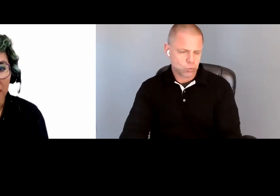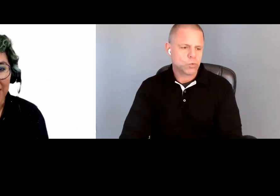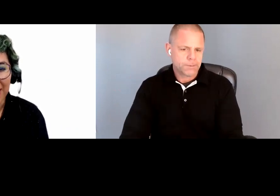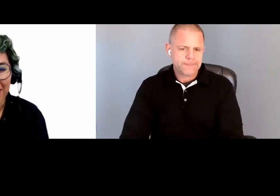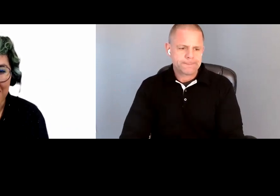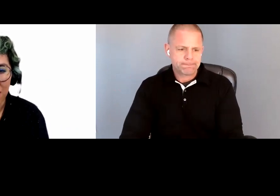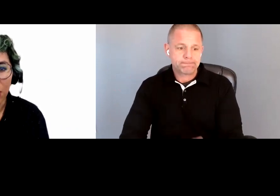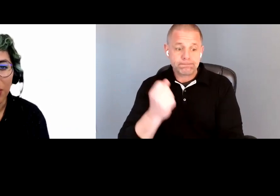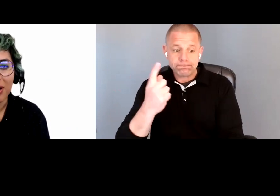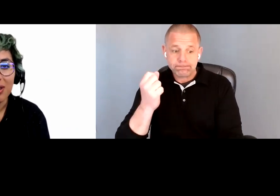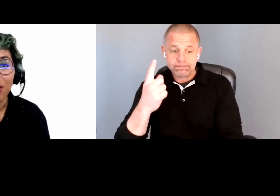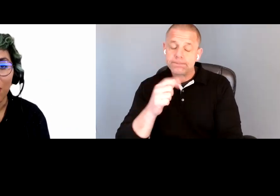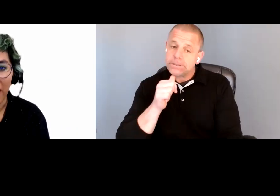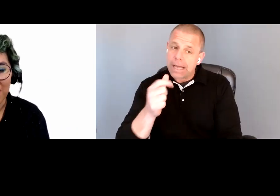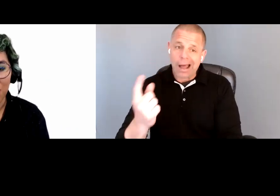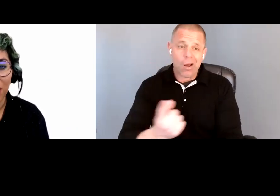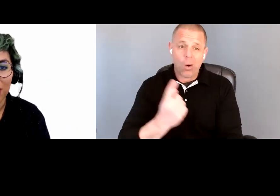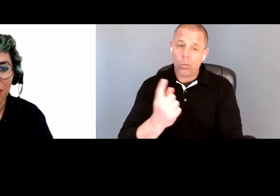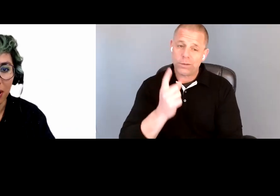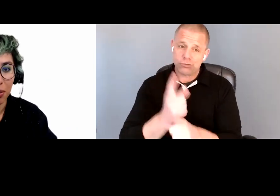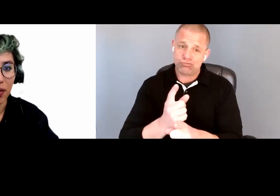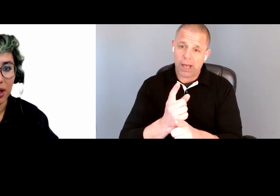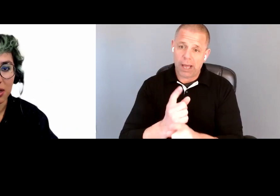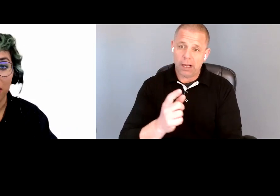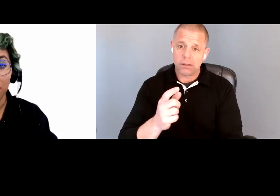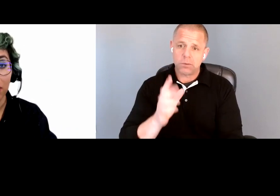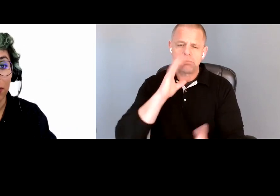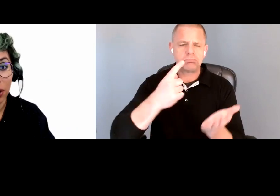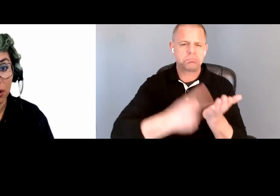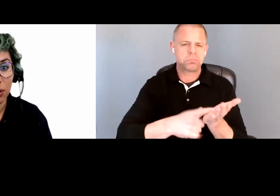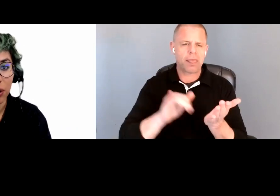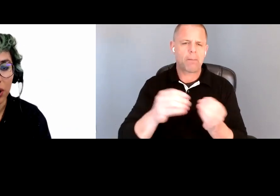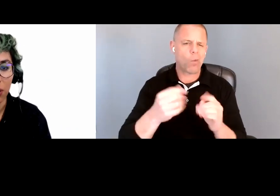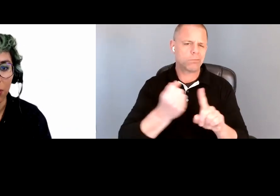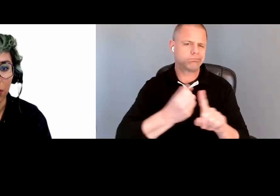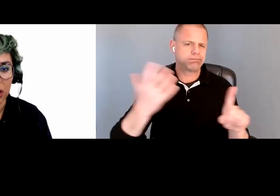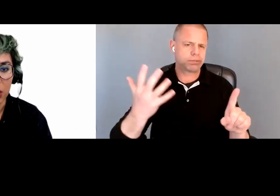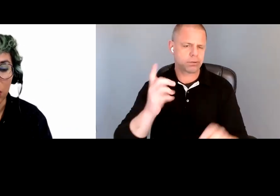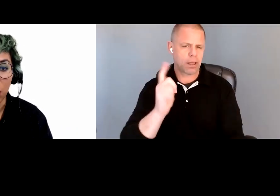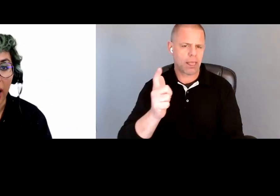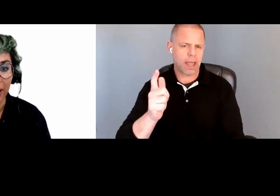but it isn't always correct. We are going to talk about this a little bit further when we go into UI